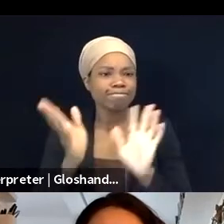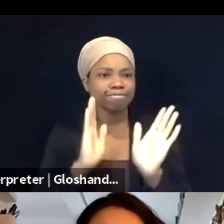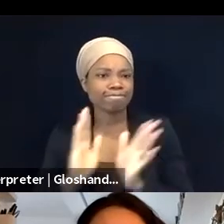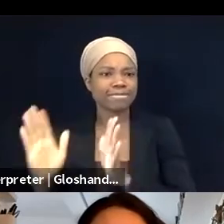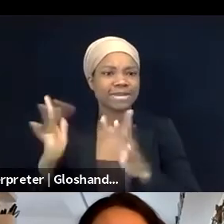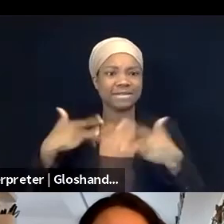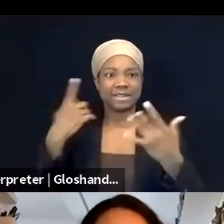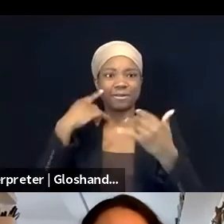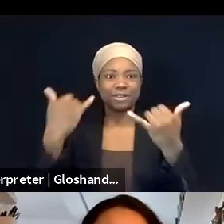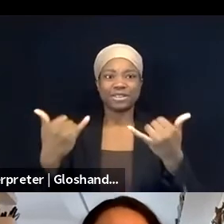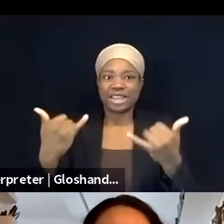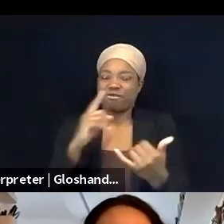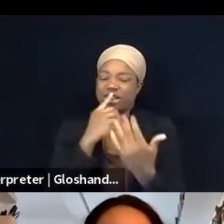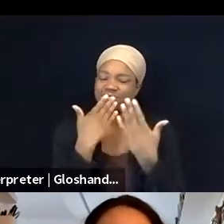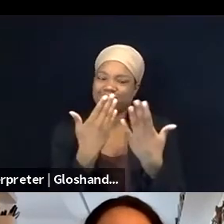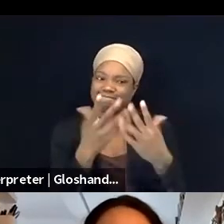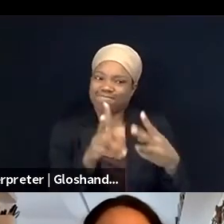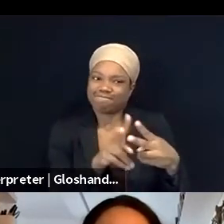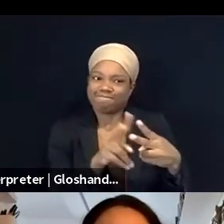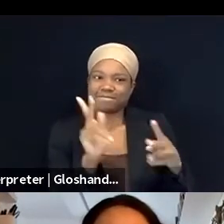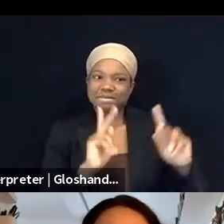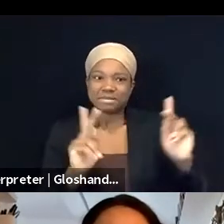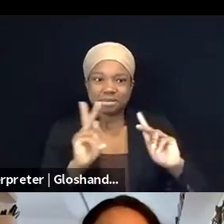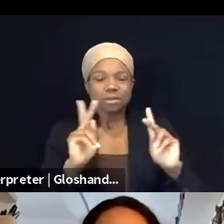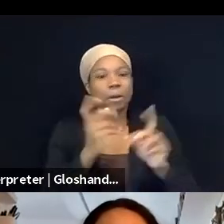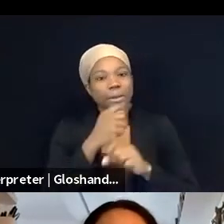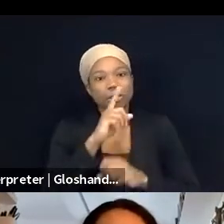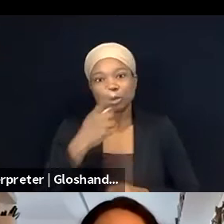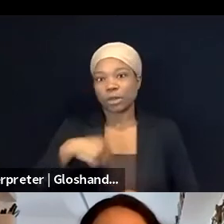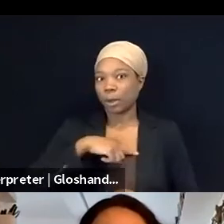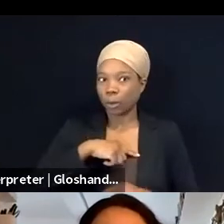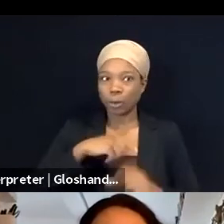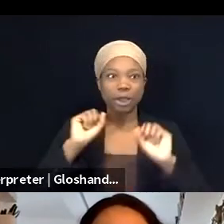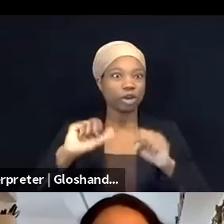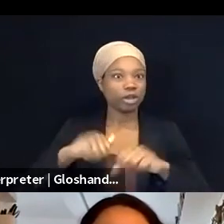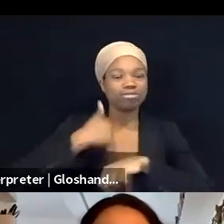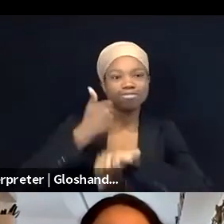for making sure that we could pull together this incredible group.